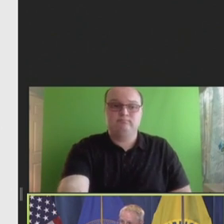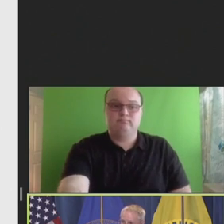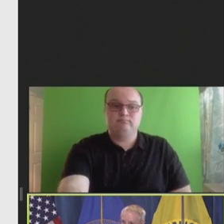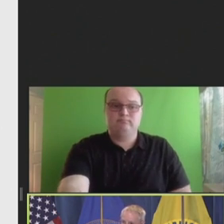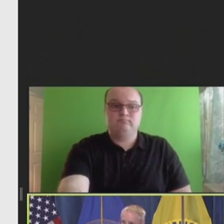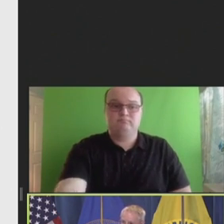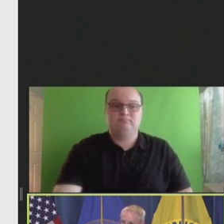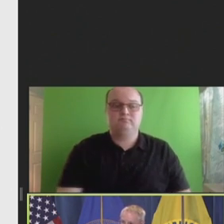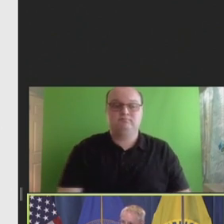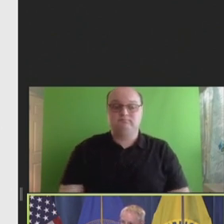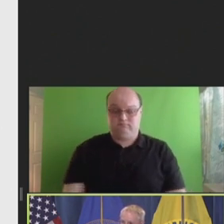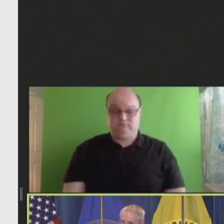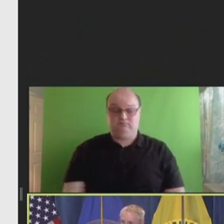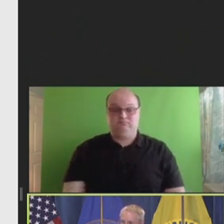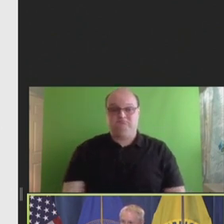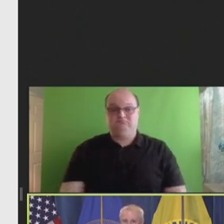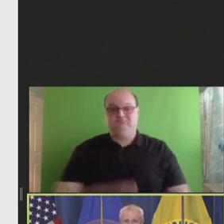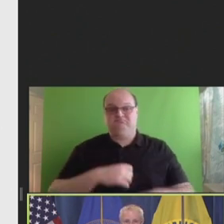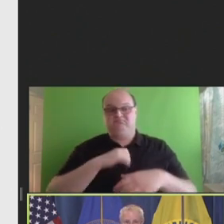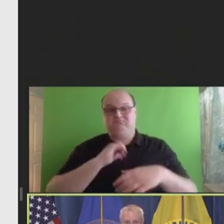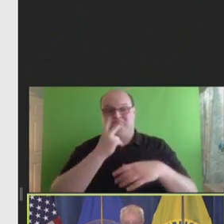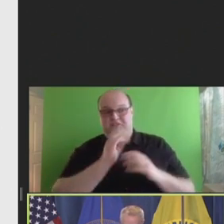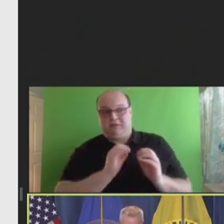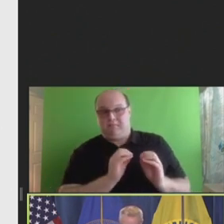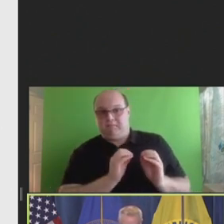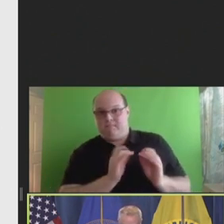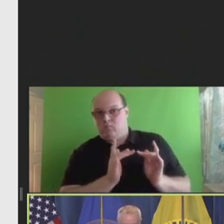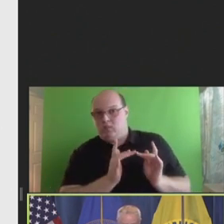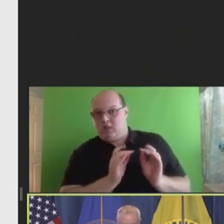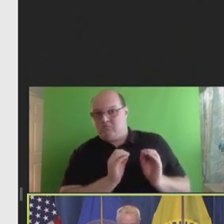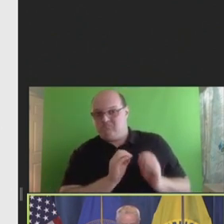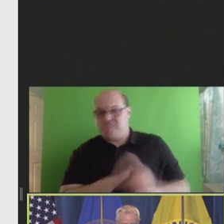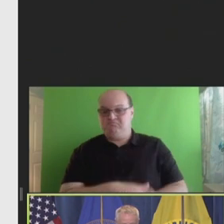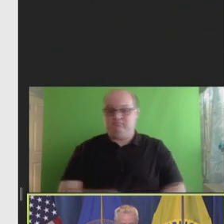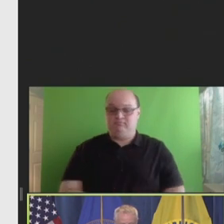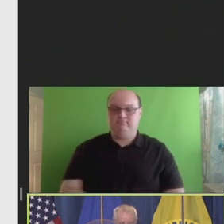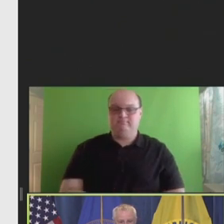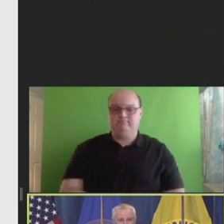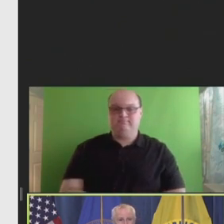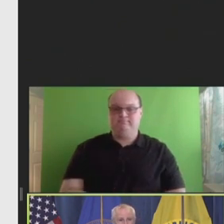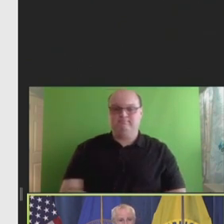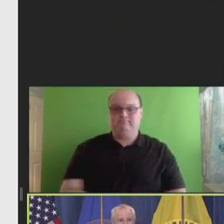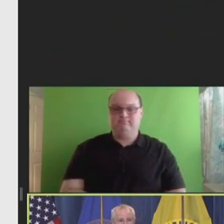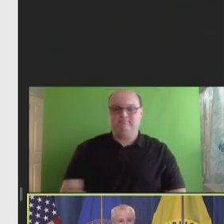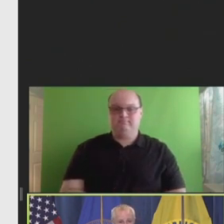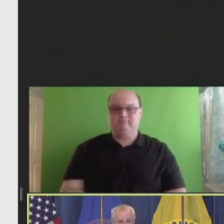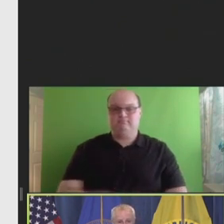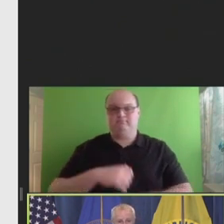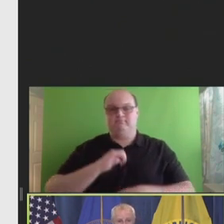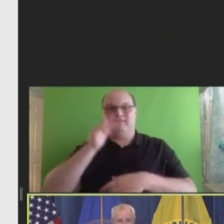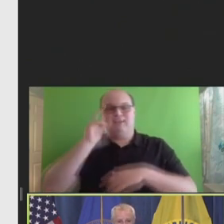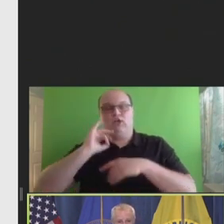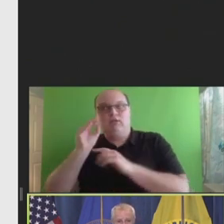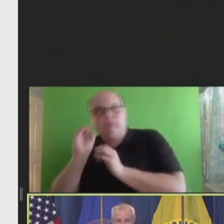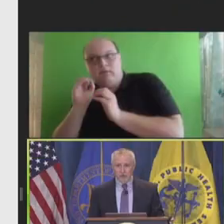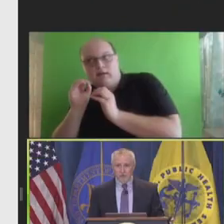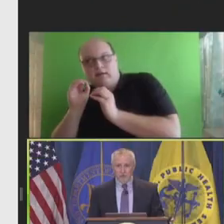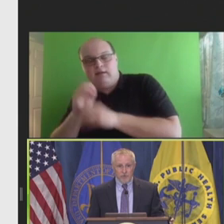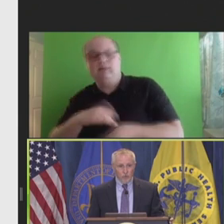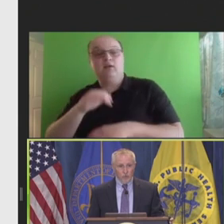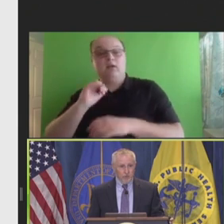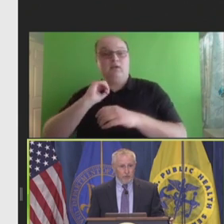our offline? Hearing none, could I get a motion to approve the minutes from the February meeting?